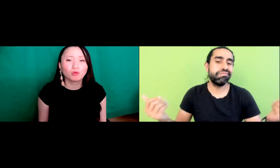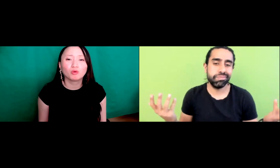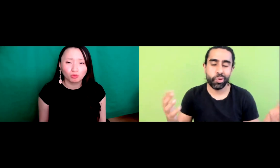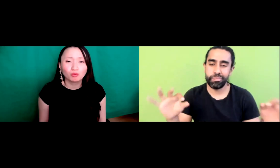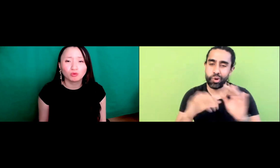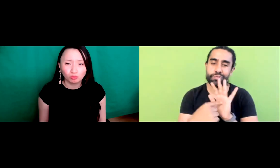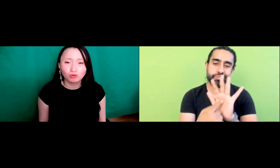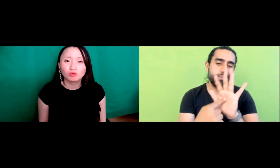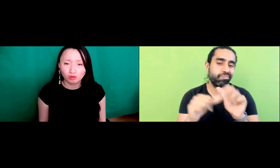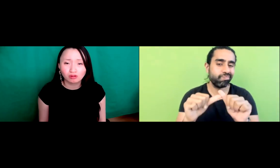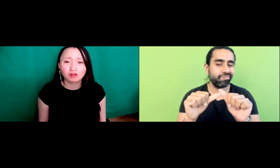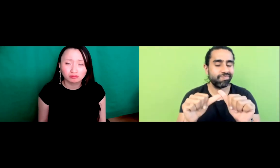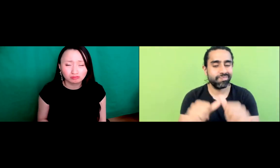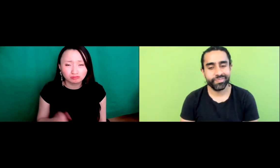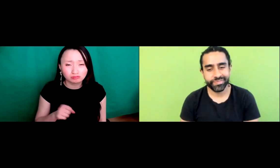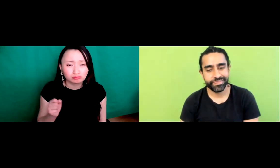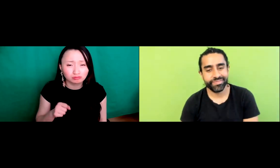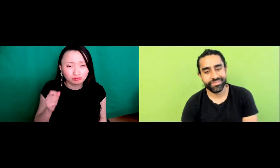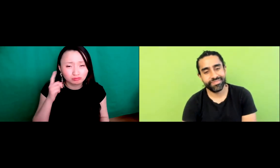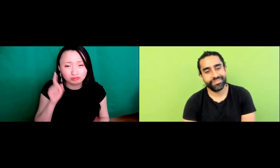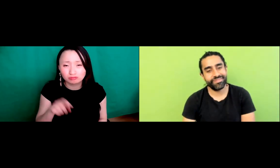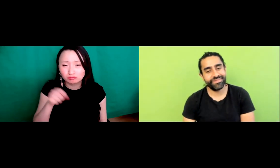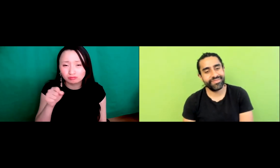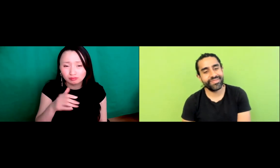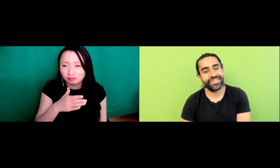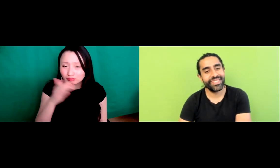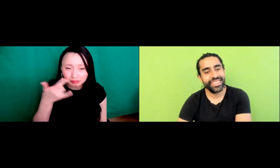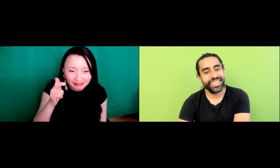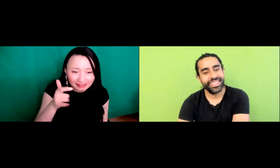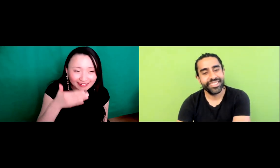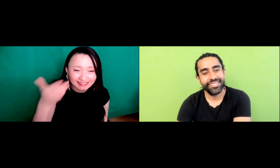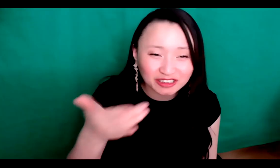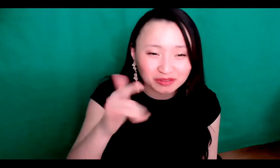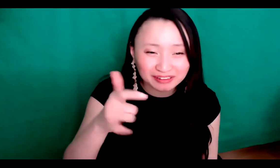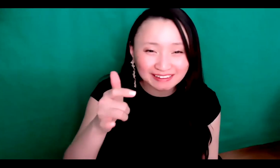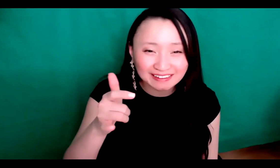of rushing aside and then losing it over time, we want to keep it. We want to preserve it.